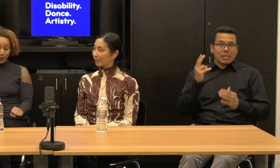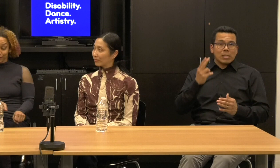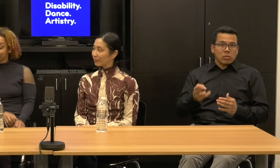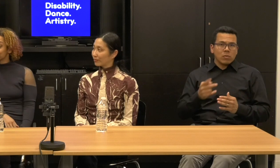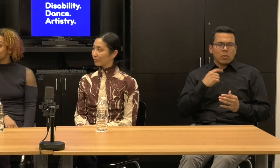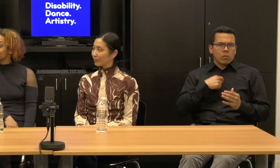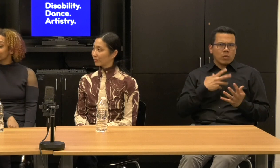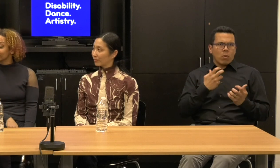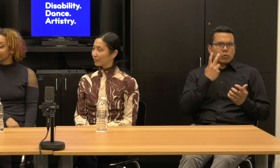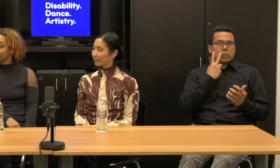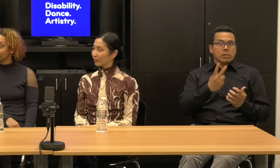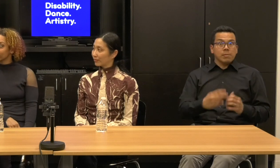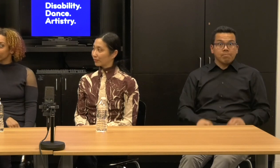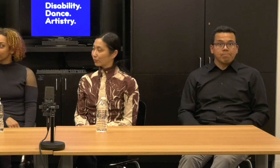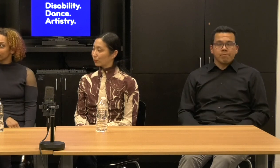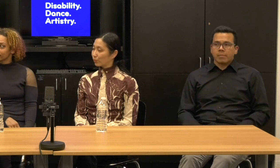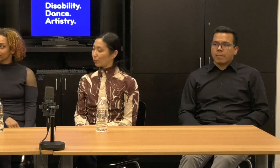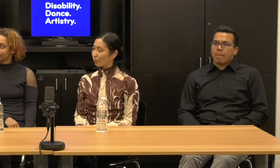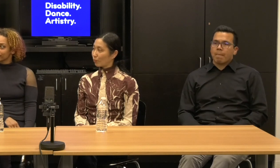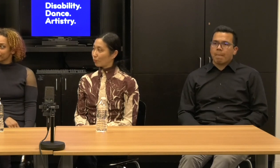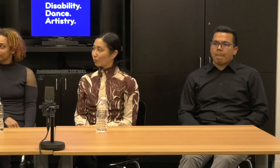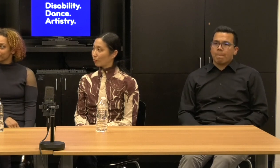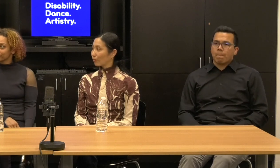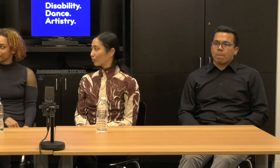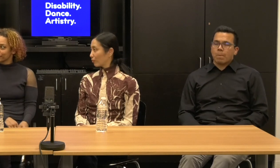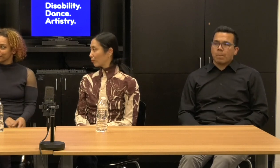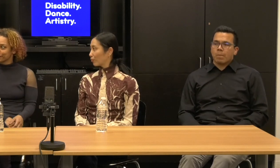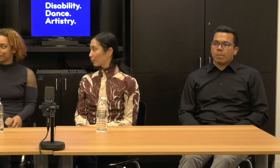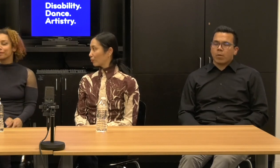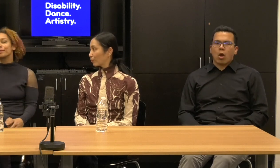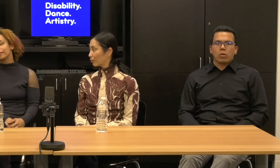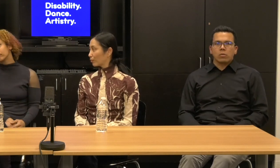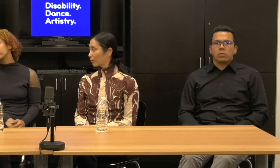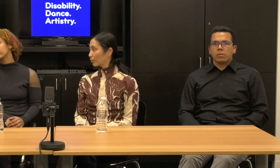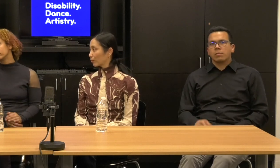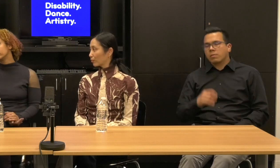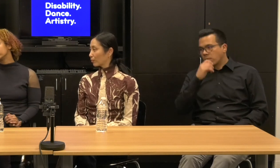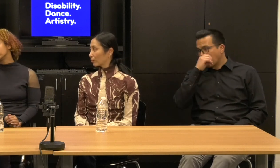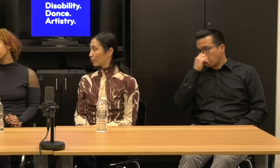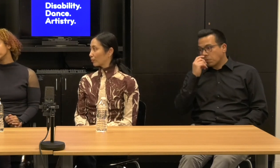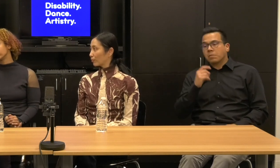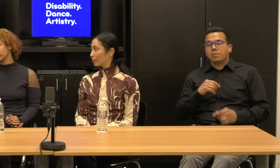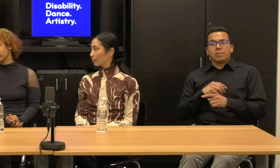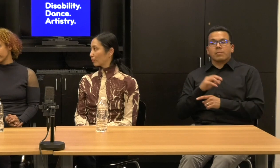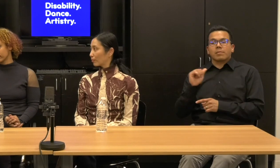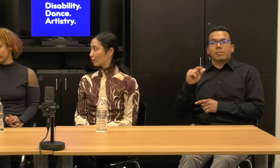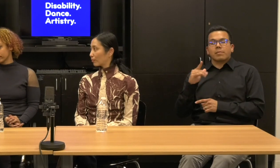Alice, you know, we were talking about the history of this field, and you know, some